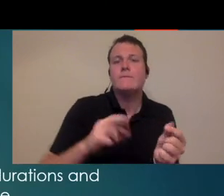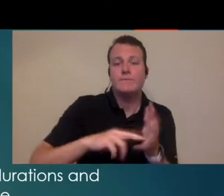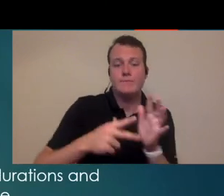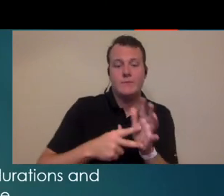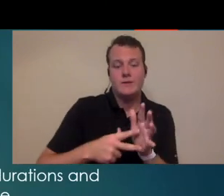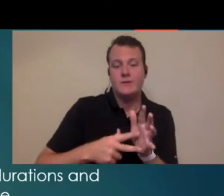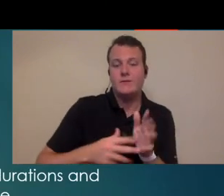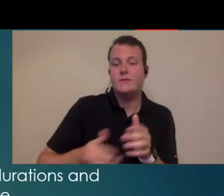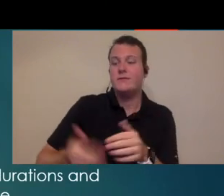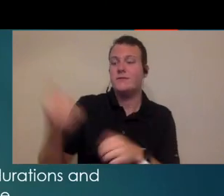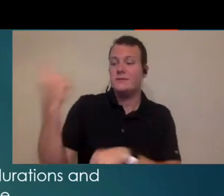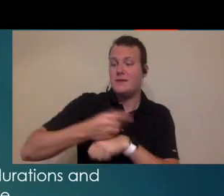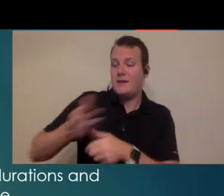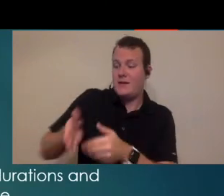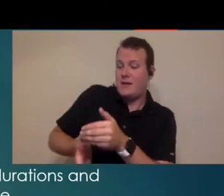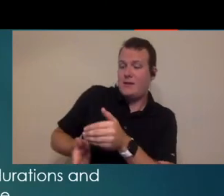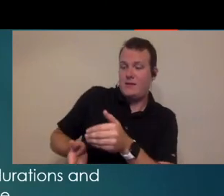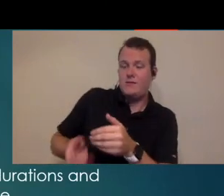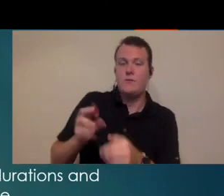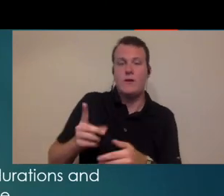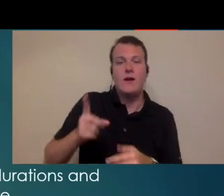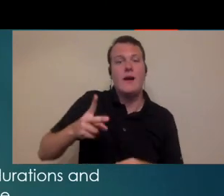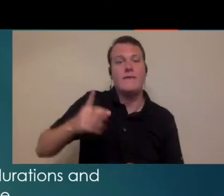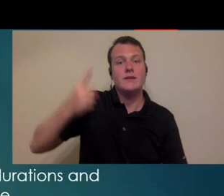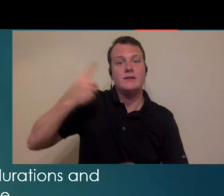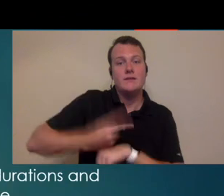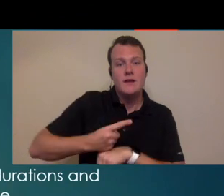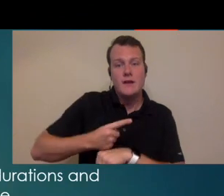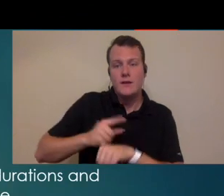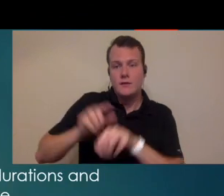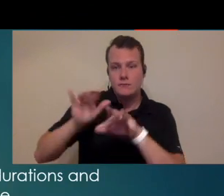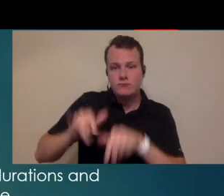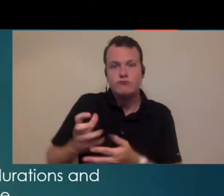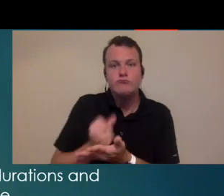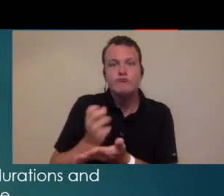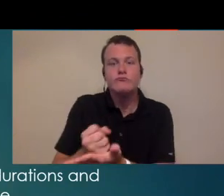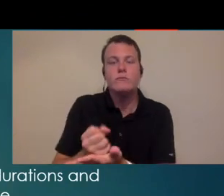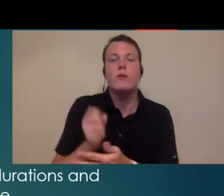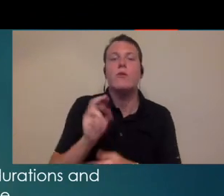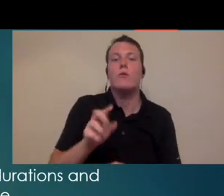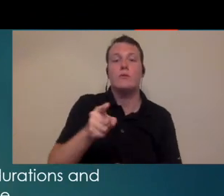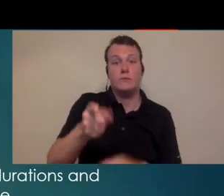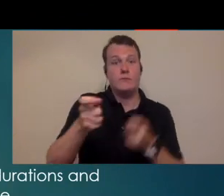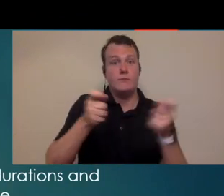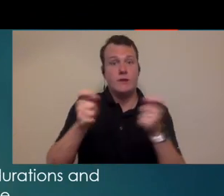you're going to have follow-up at the end of every day or maybe it'll be testing the other part is are you managing